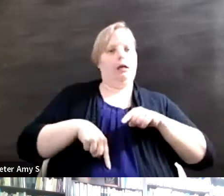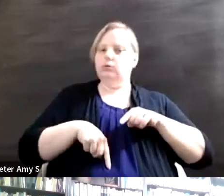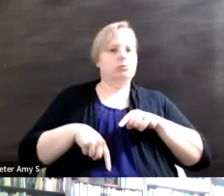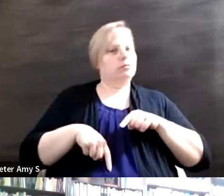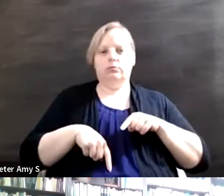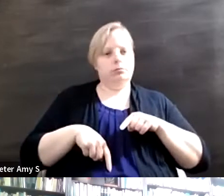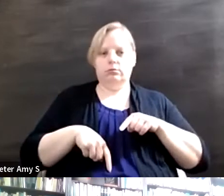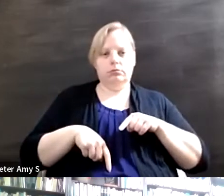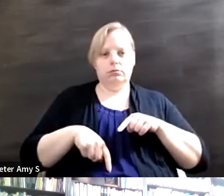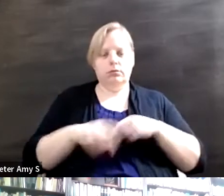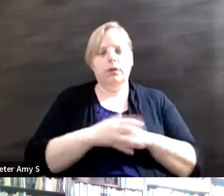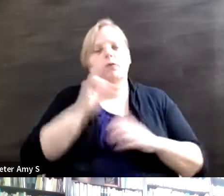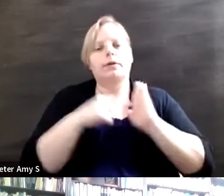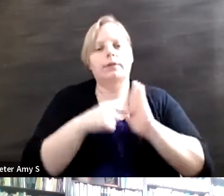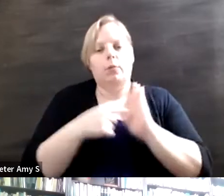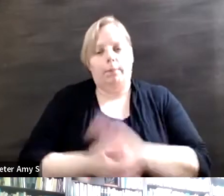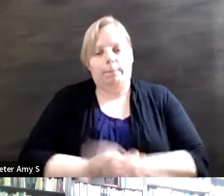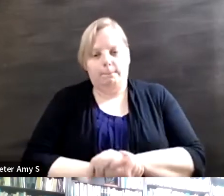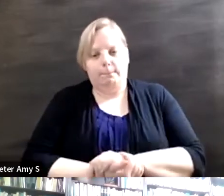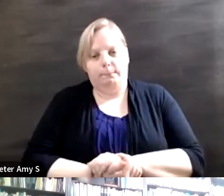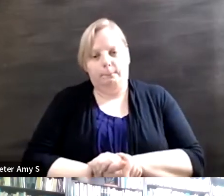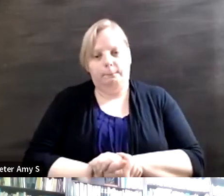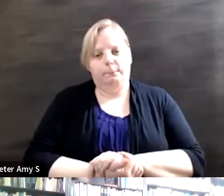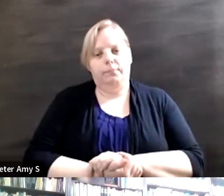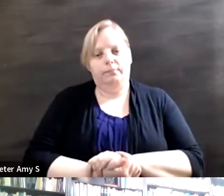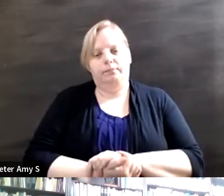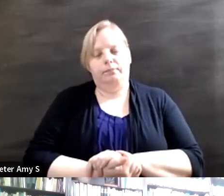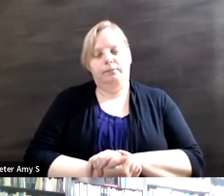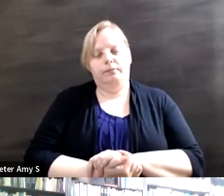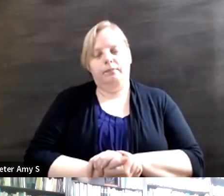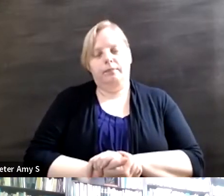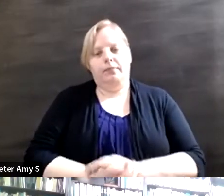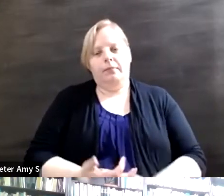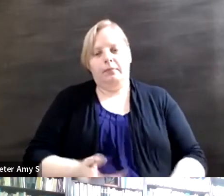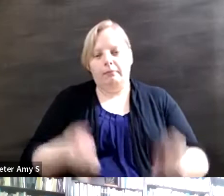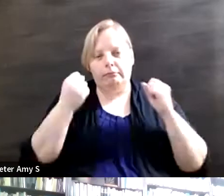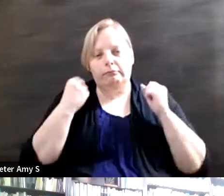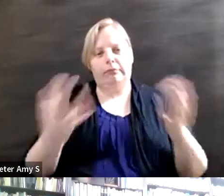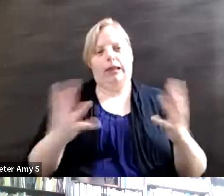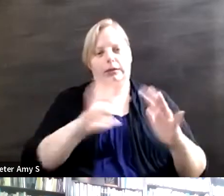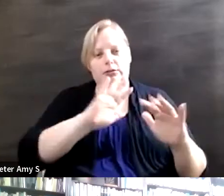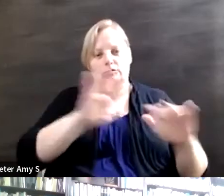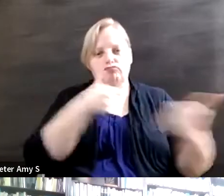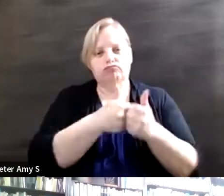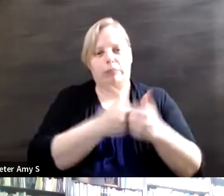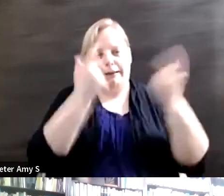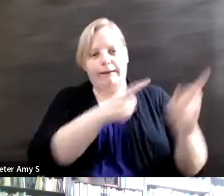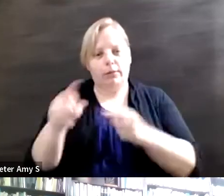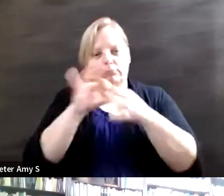So, for example, there are many many challenges with political representations of people with